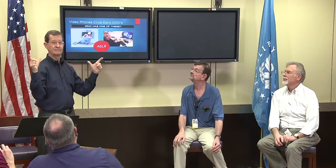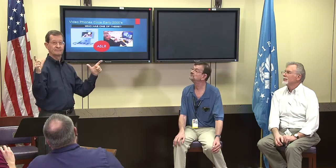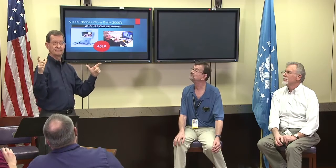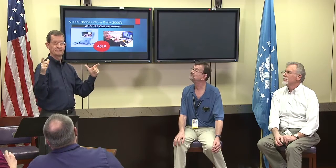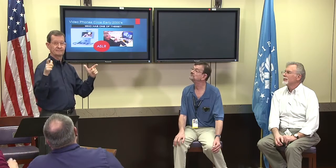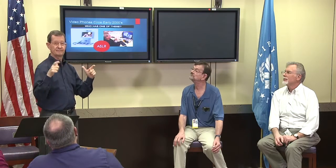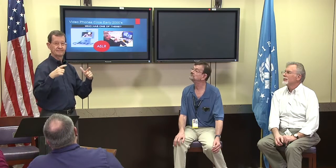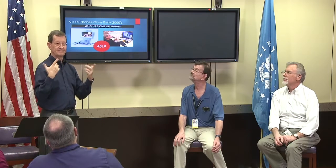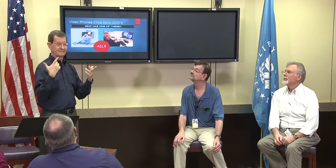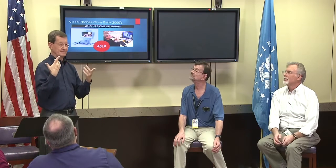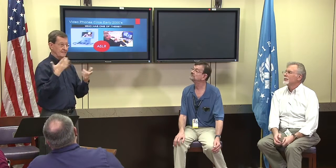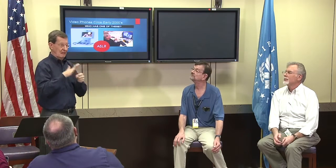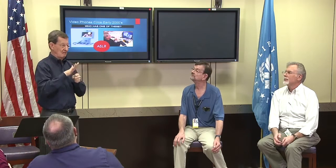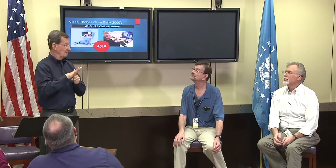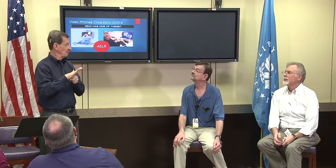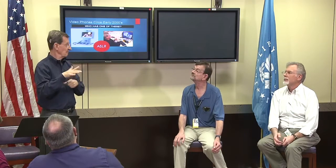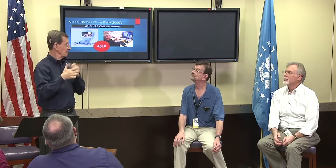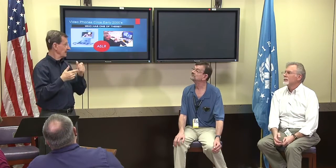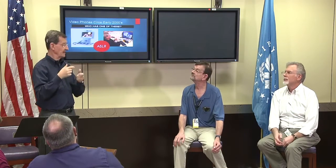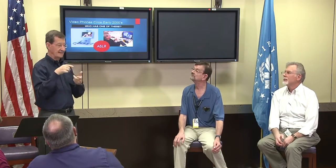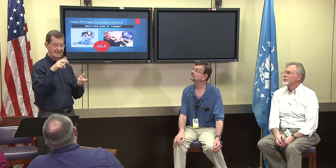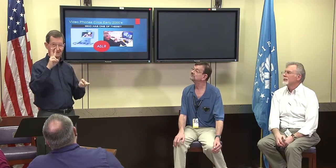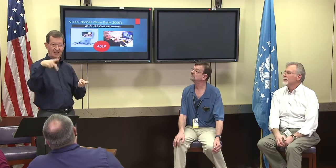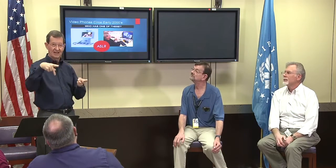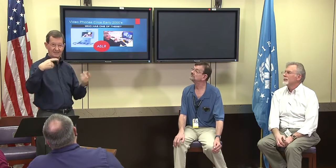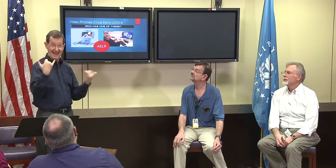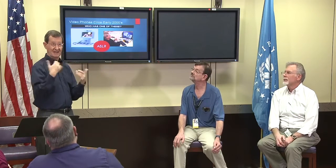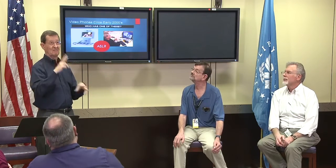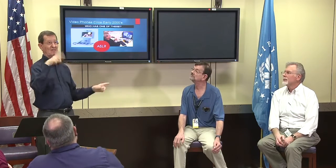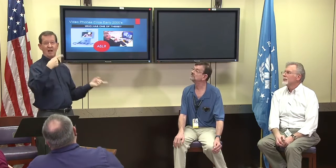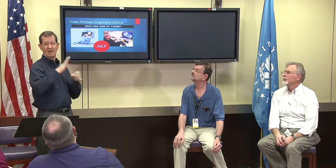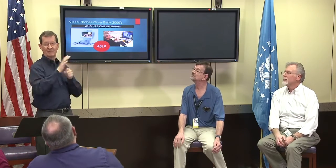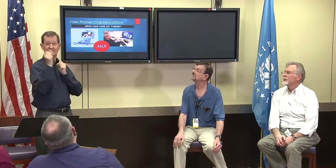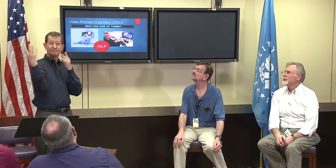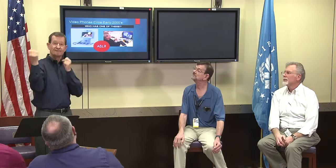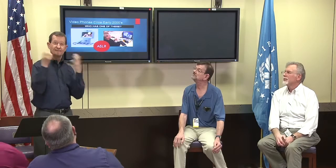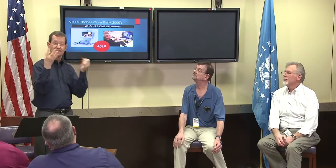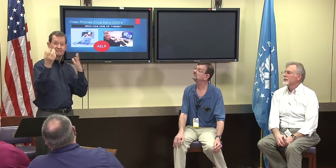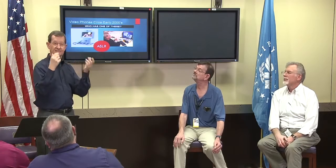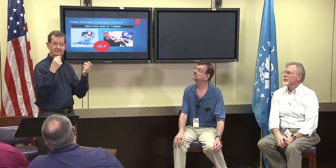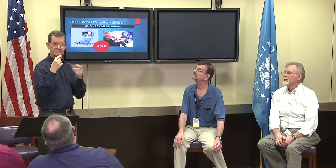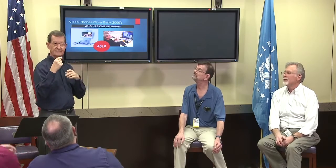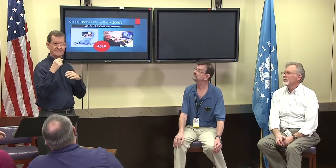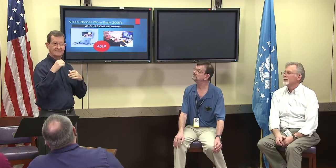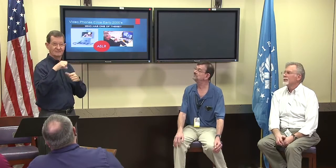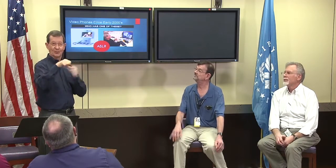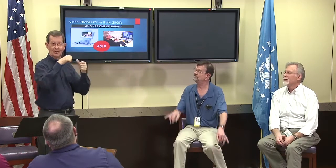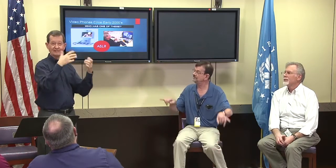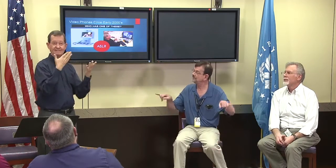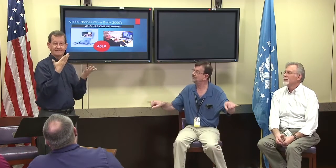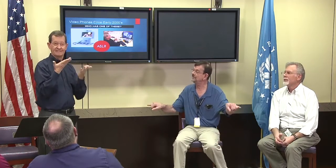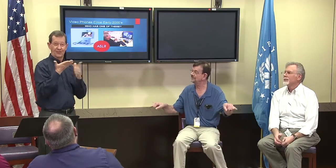in American sign language but then with the advent of technology especially with the VPs we don't get together